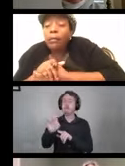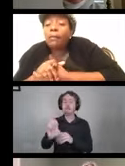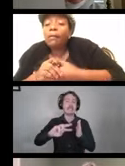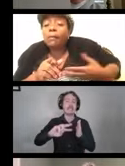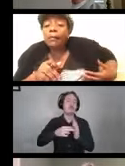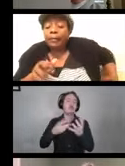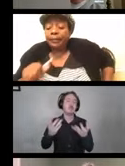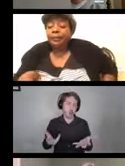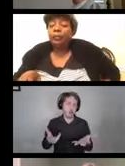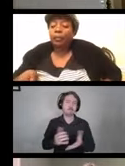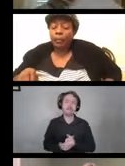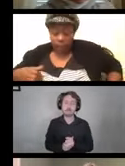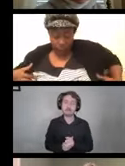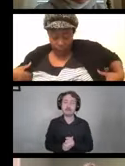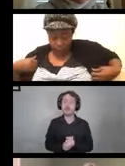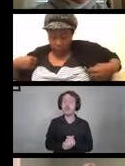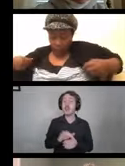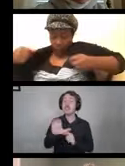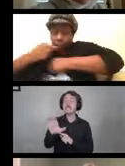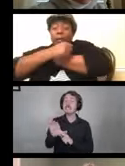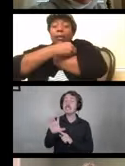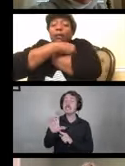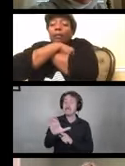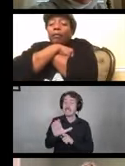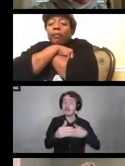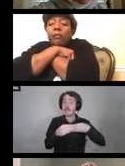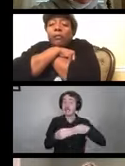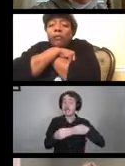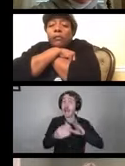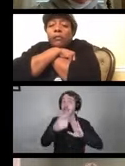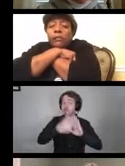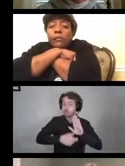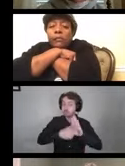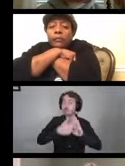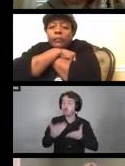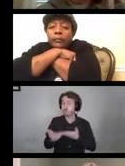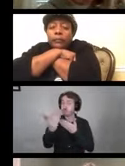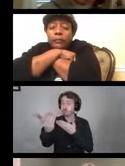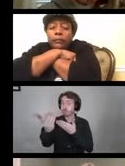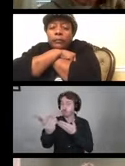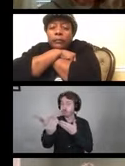So, the guidelines for the CDC they are, you know,